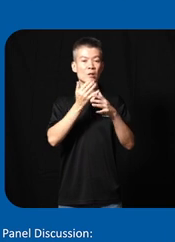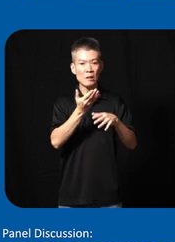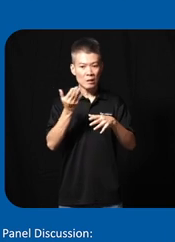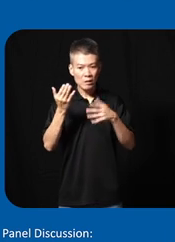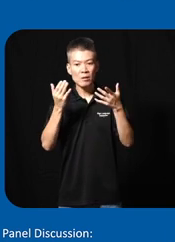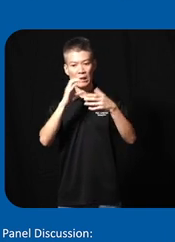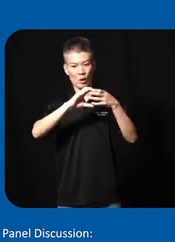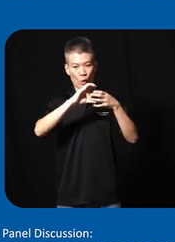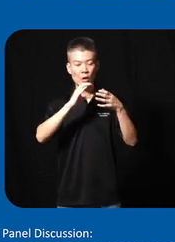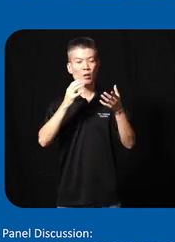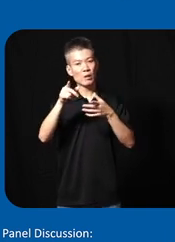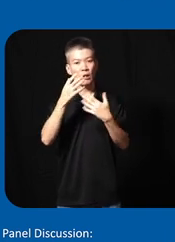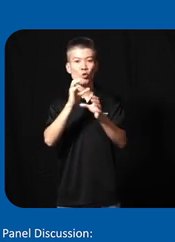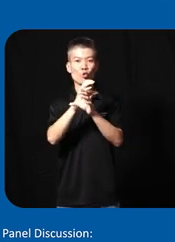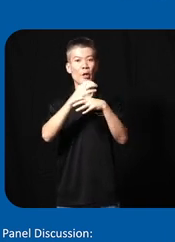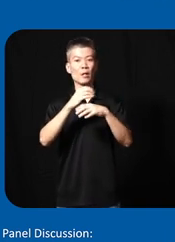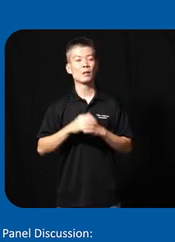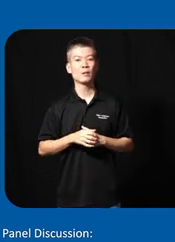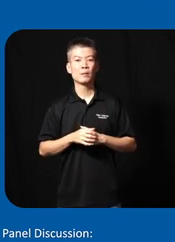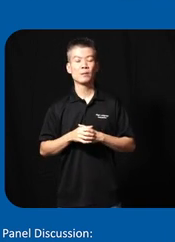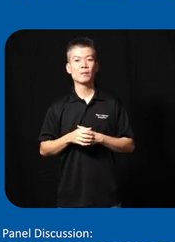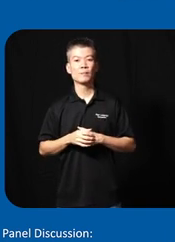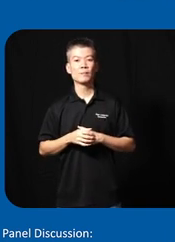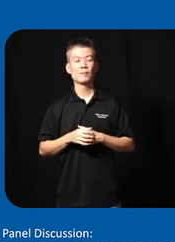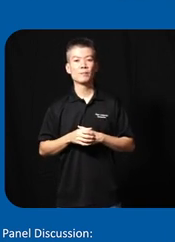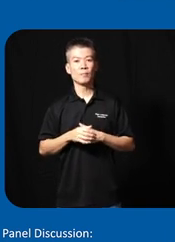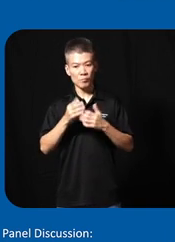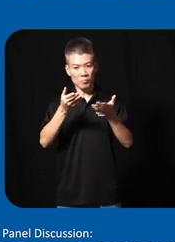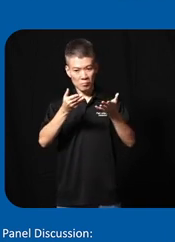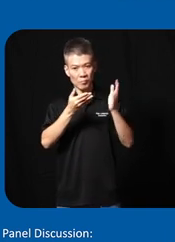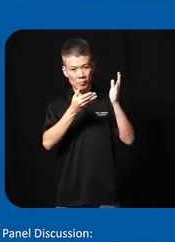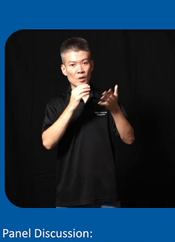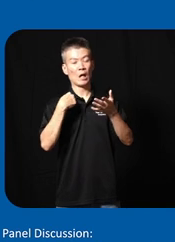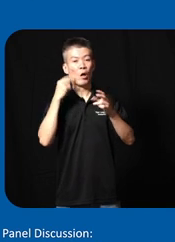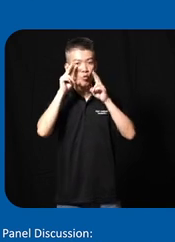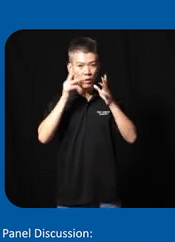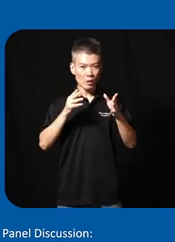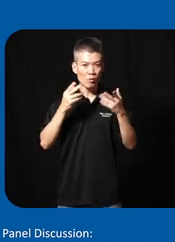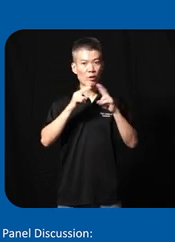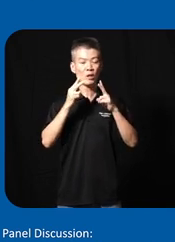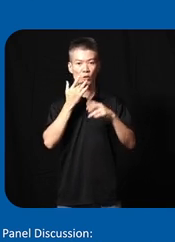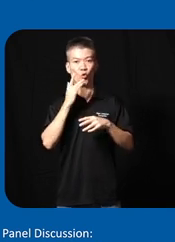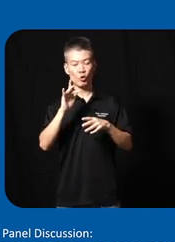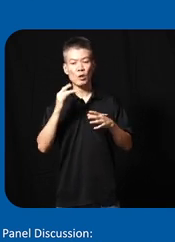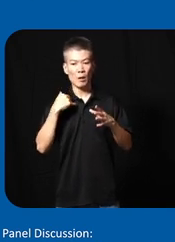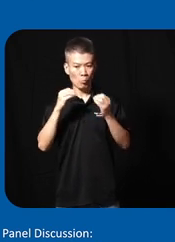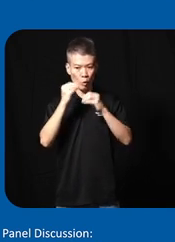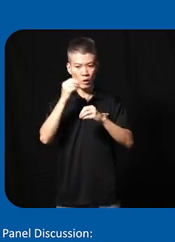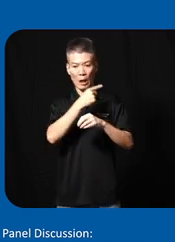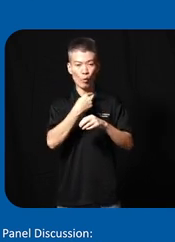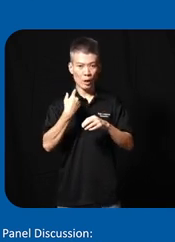the content they create so here are some of our visitors we are very fortunate that most of our